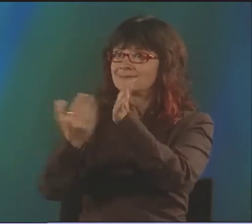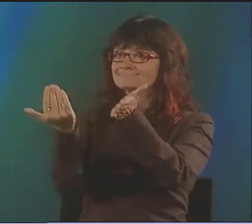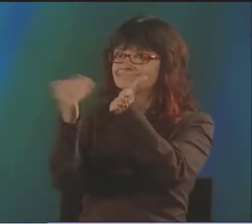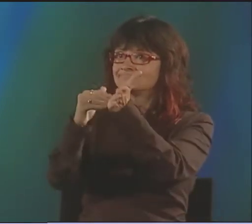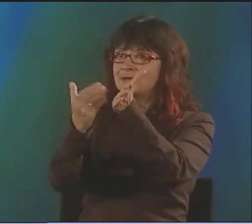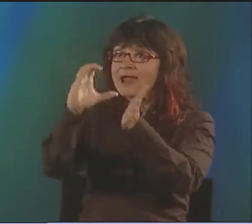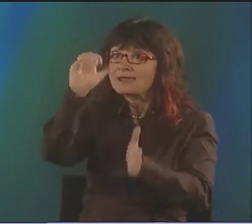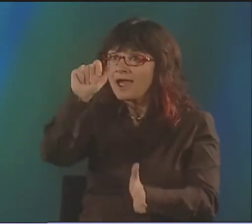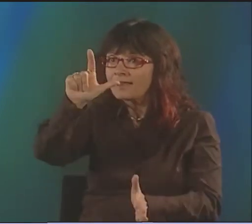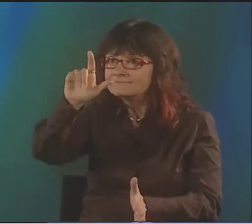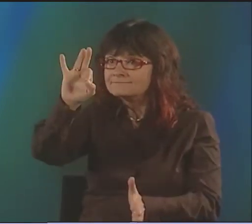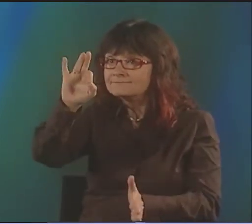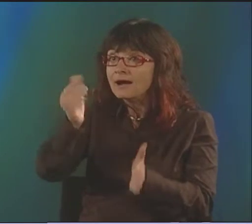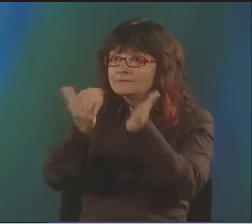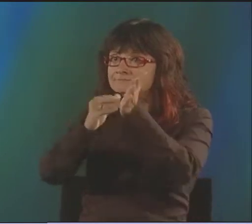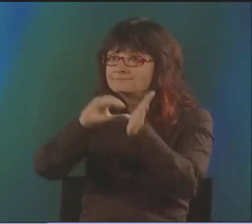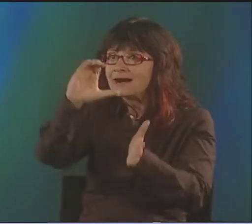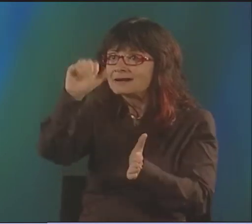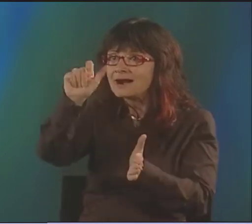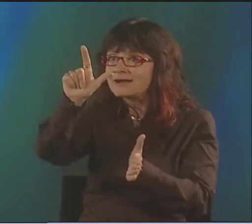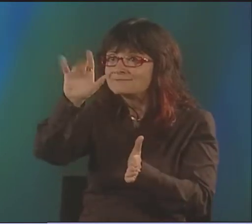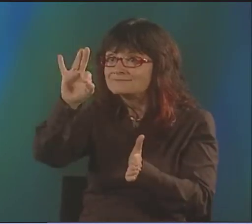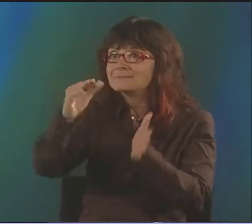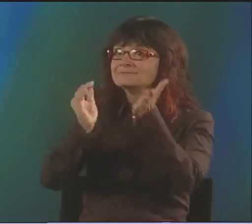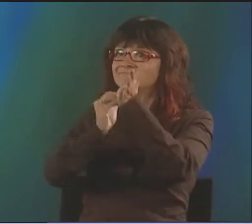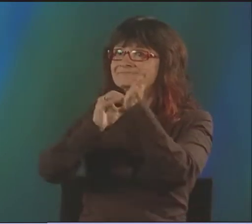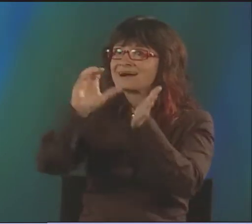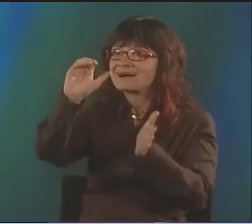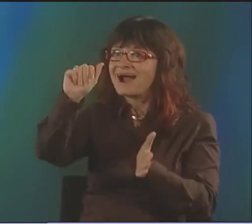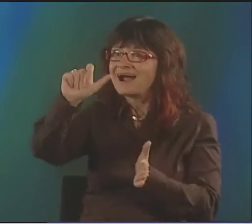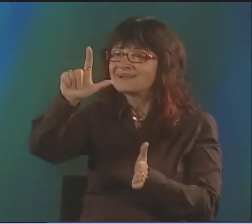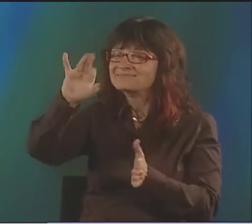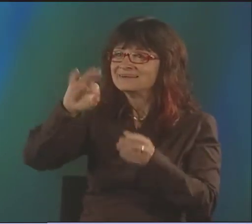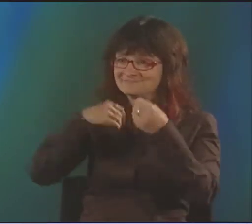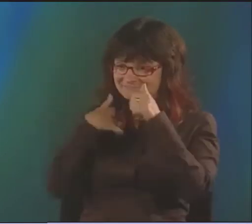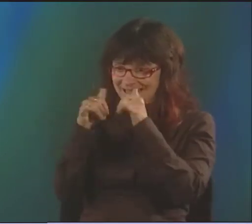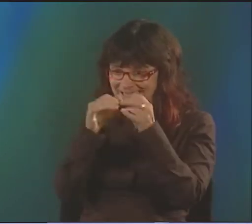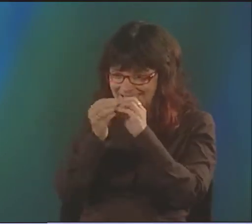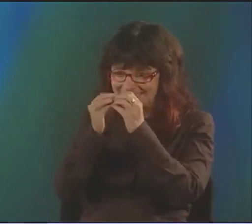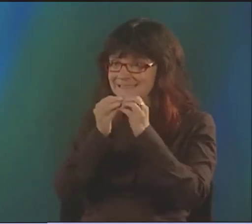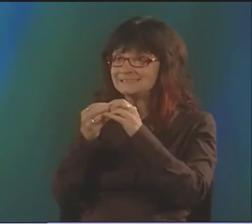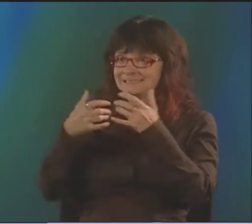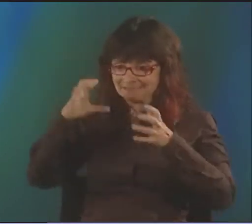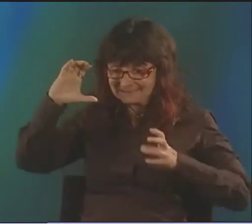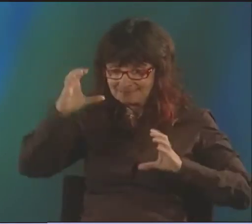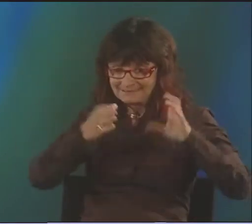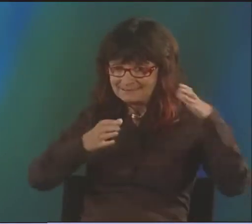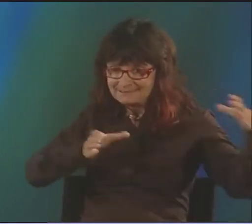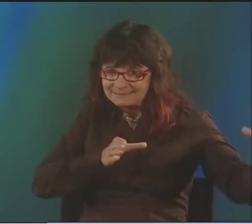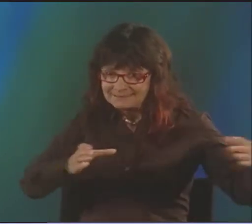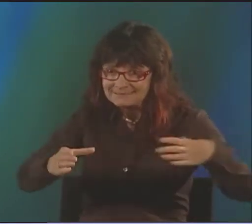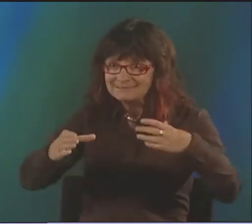SO I WANTED SOMEHOW TO CREATE A POEM THAT WOULD SHOW CALF, C-A-L-F, C-A-L-F AGAIN AND AGAIN,